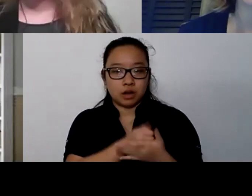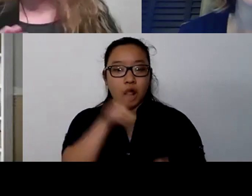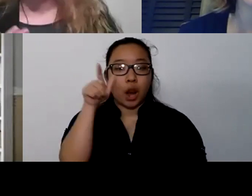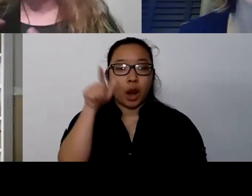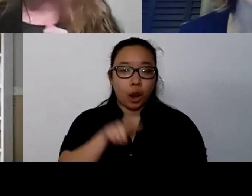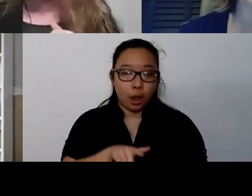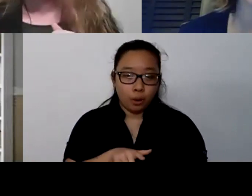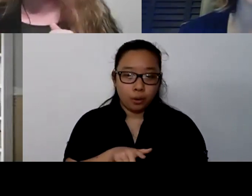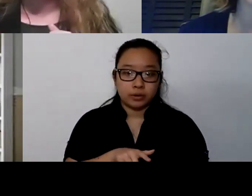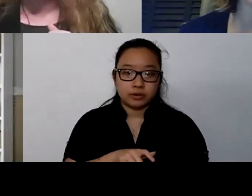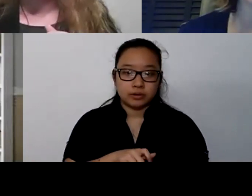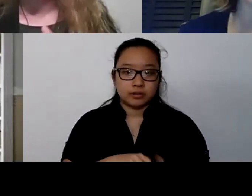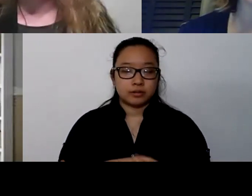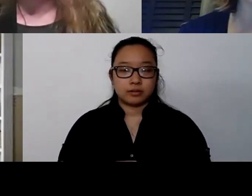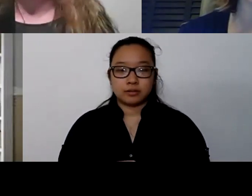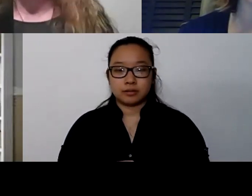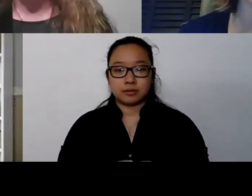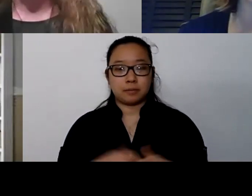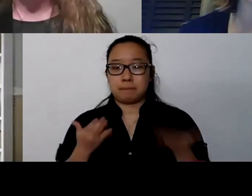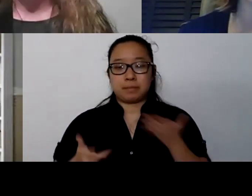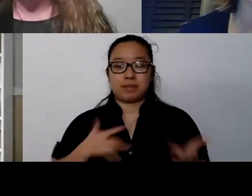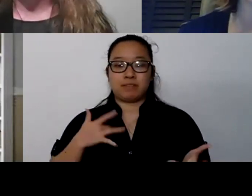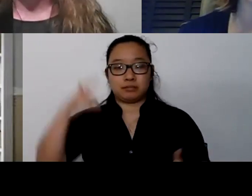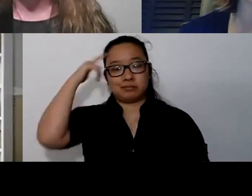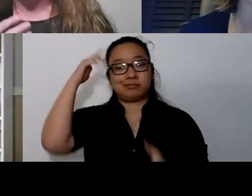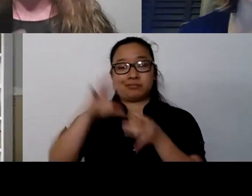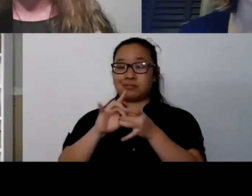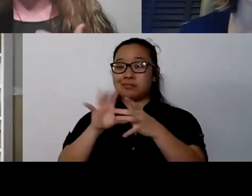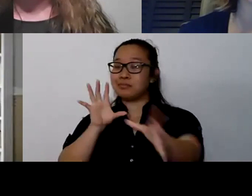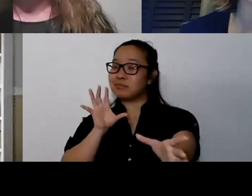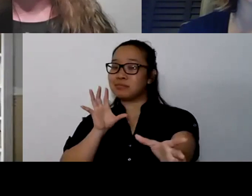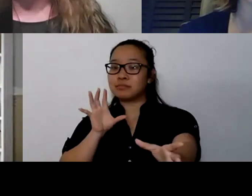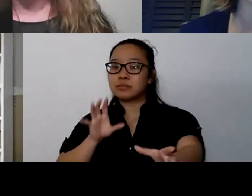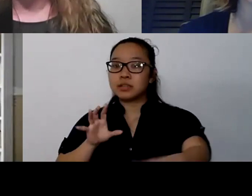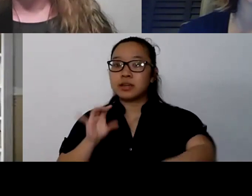You may dissociate a little bit. So when I noticed that,